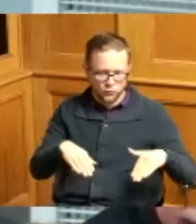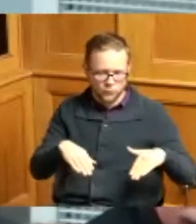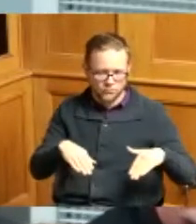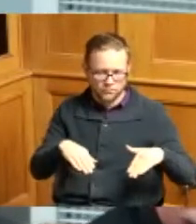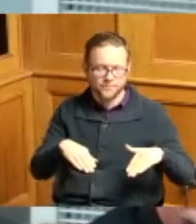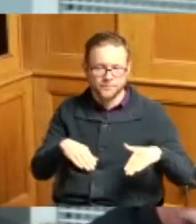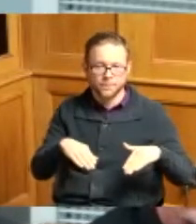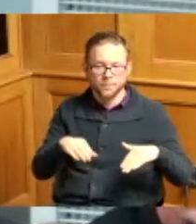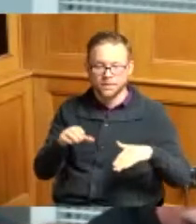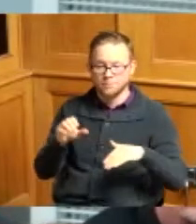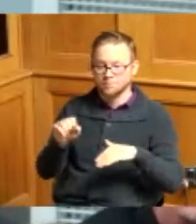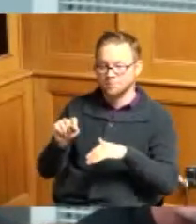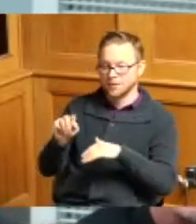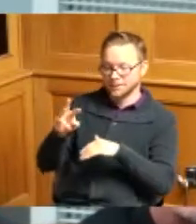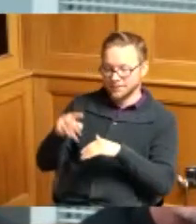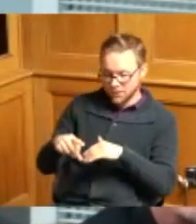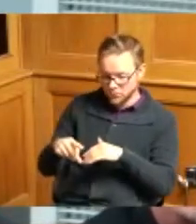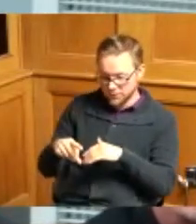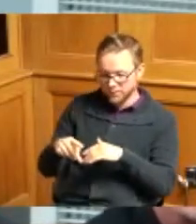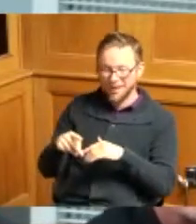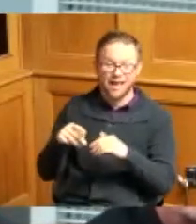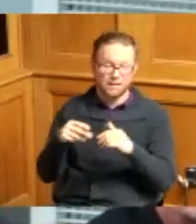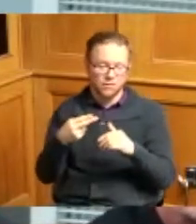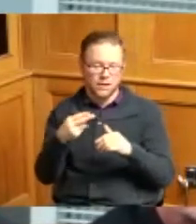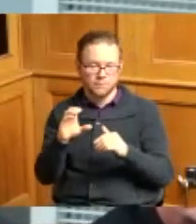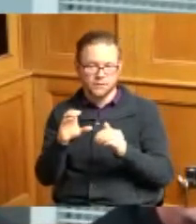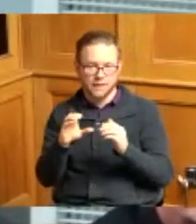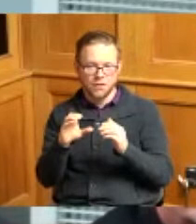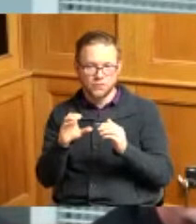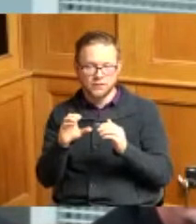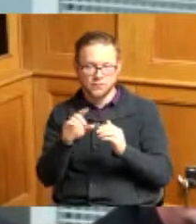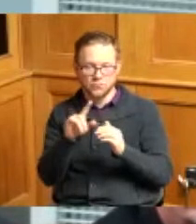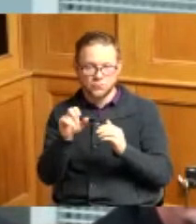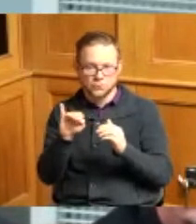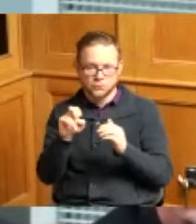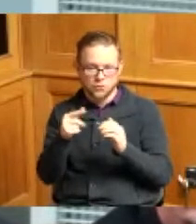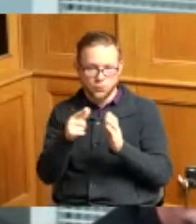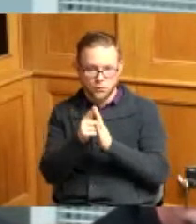and I believe Hamilton County zoning code allows anything over five acres to be in agricultural